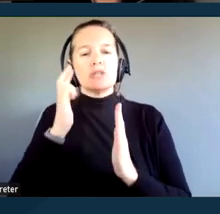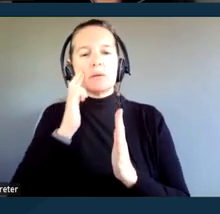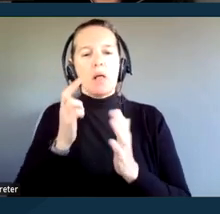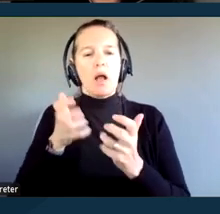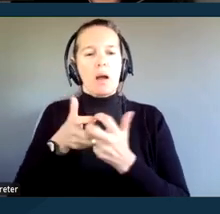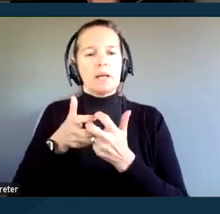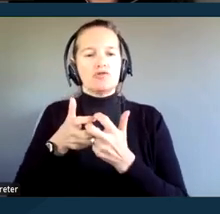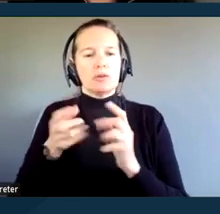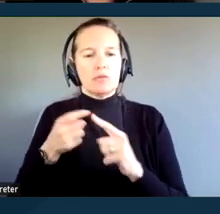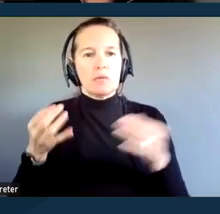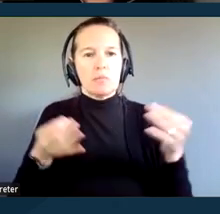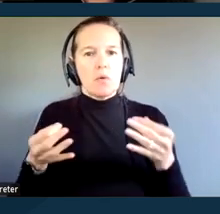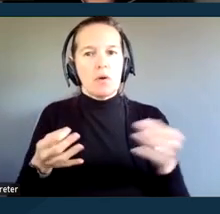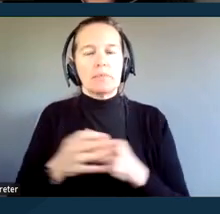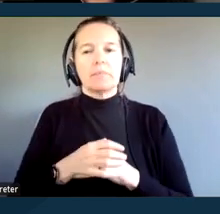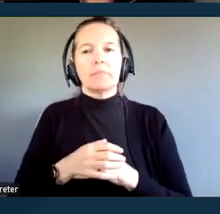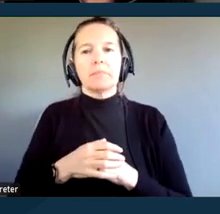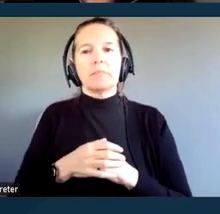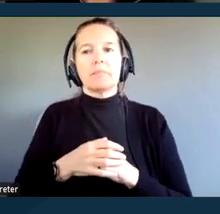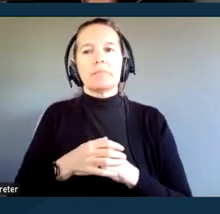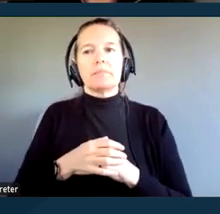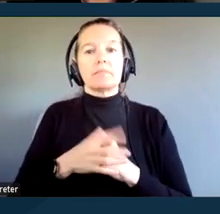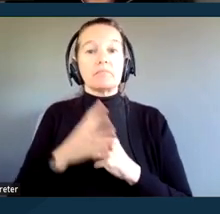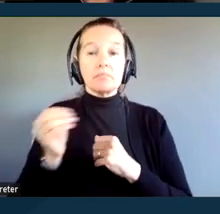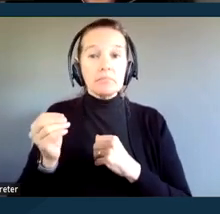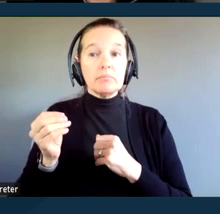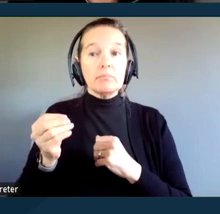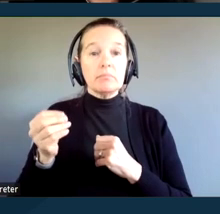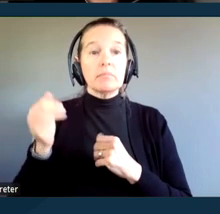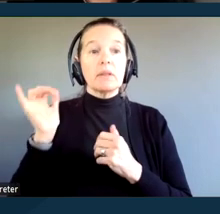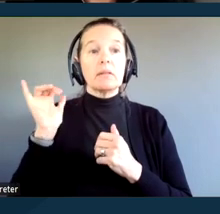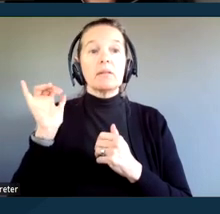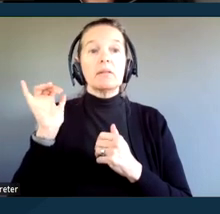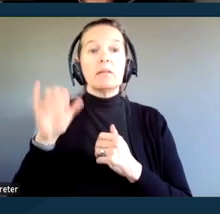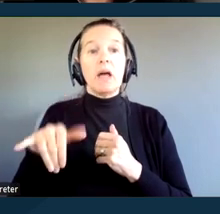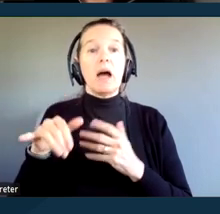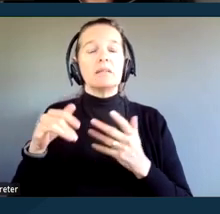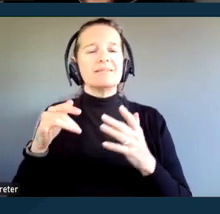And it sets forth the policies and procedures of the court for requesting, processing,